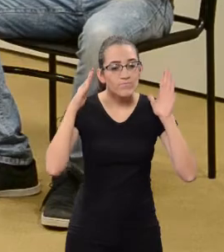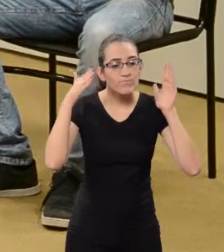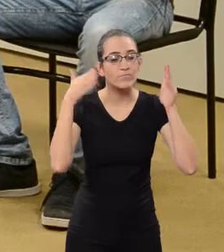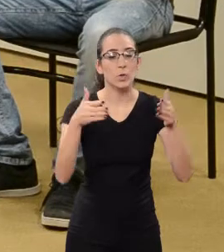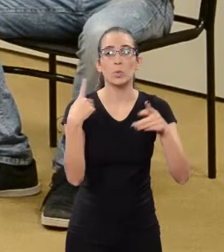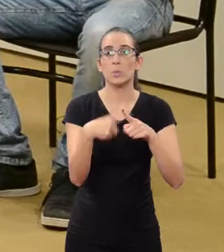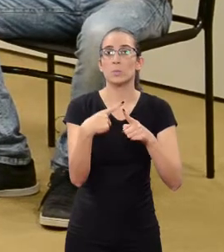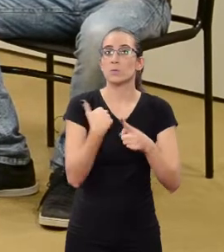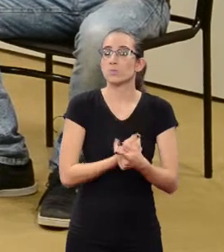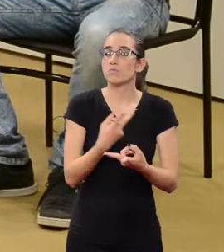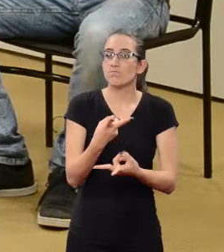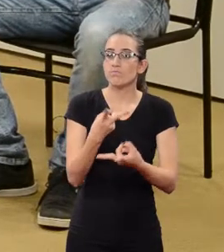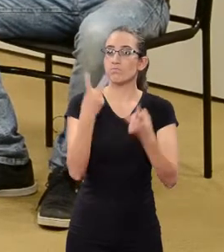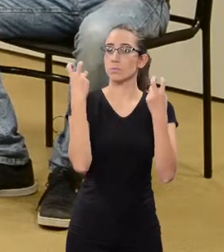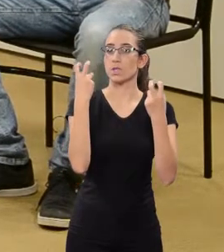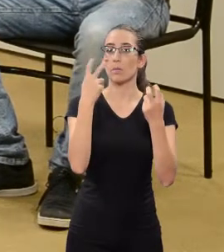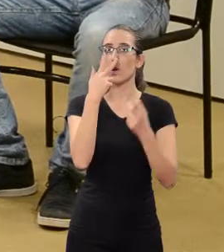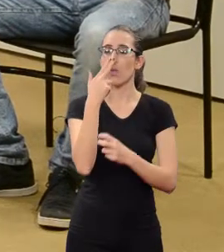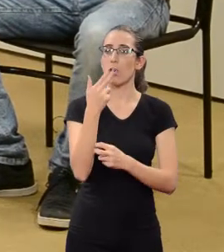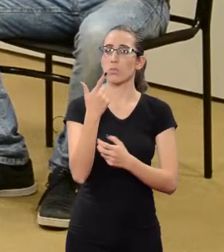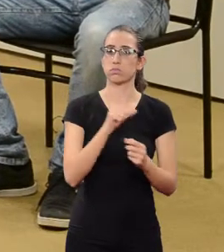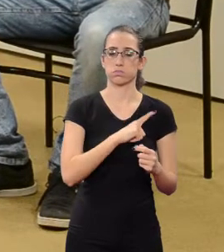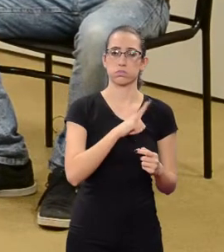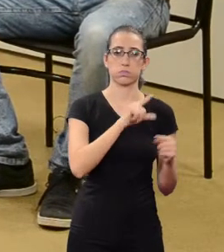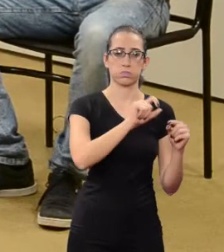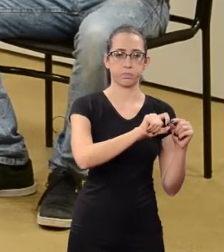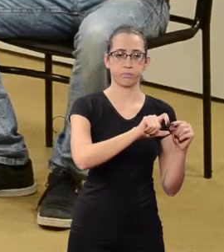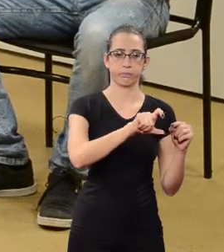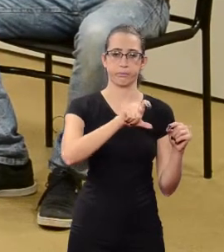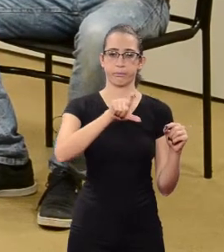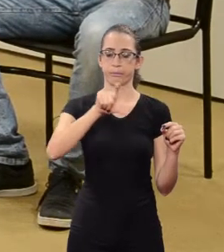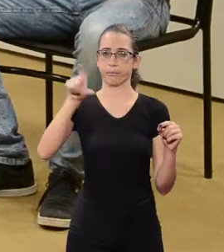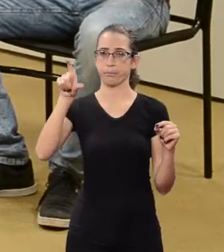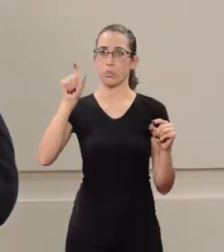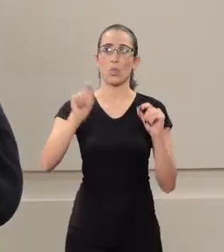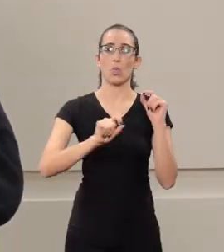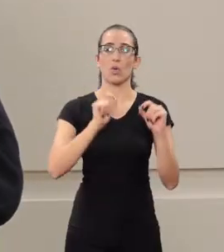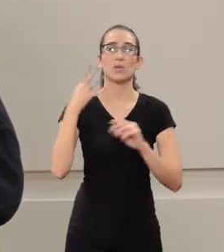as we have noticed an increase of this hate speech.